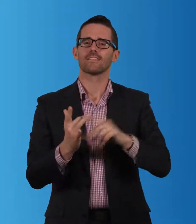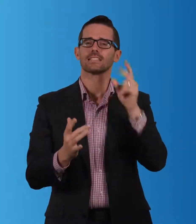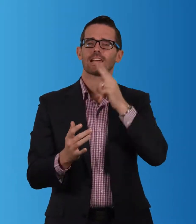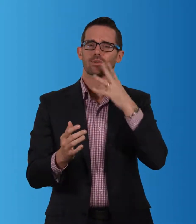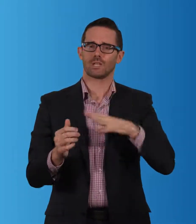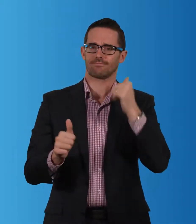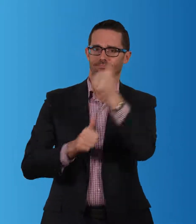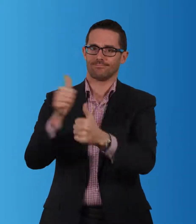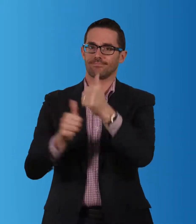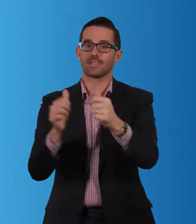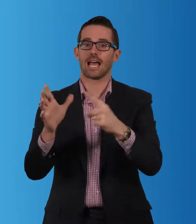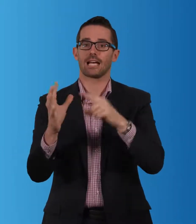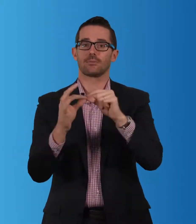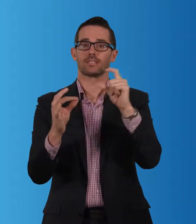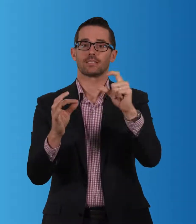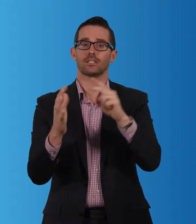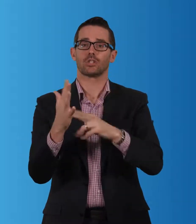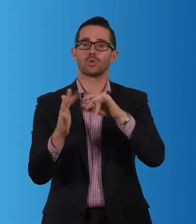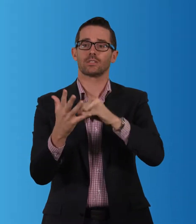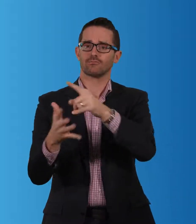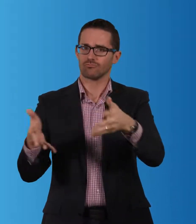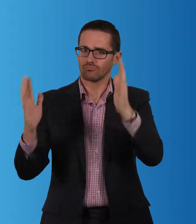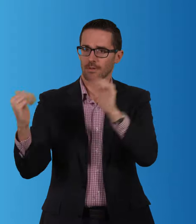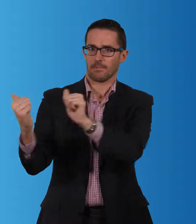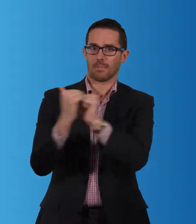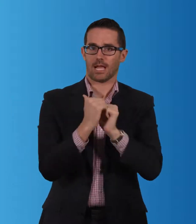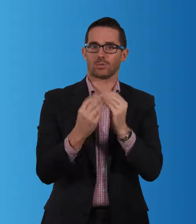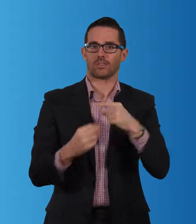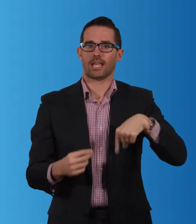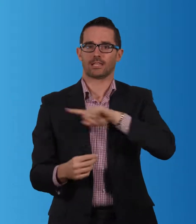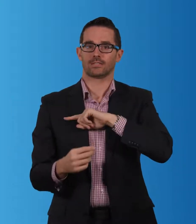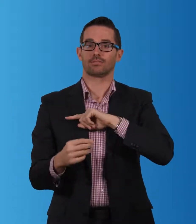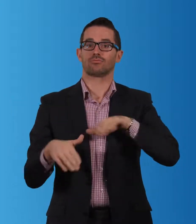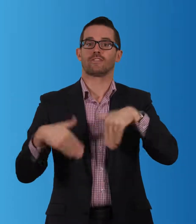Vicdeaf want to congratulate ABC News for their willingness to partner with us